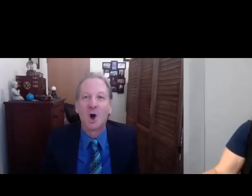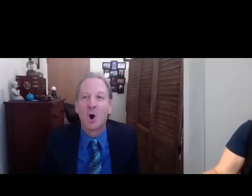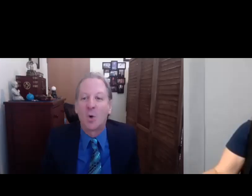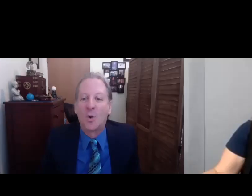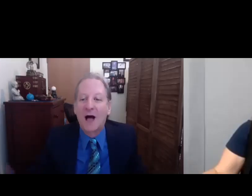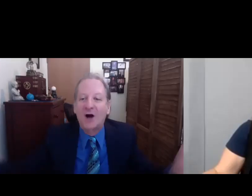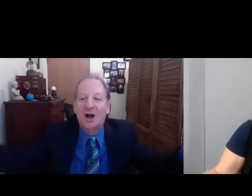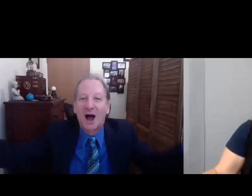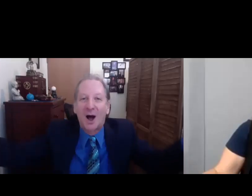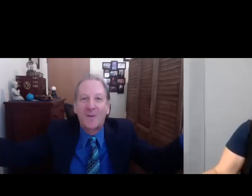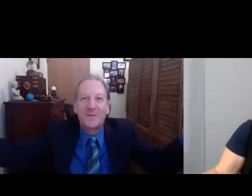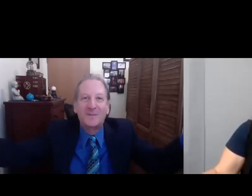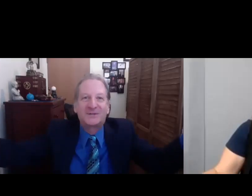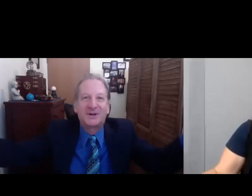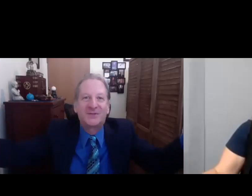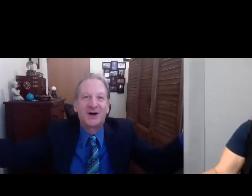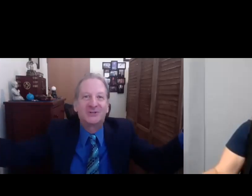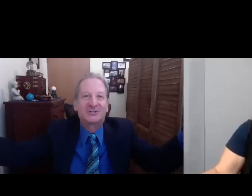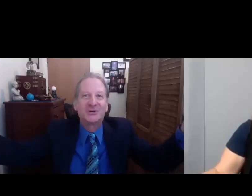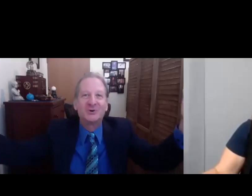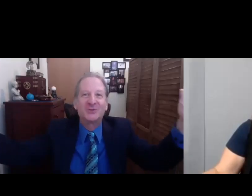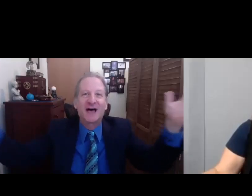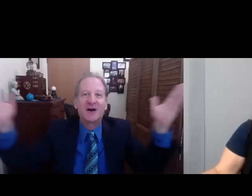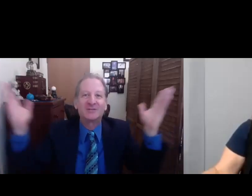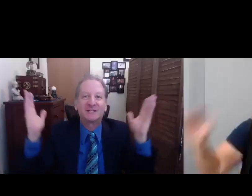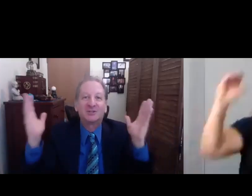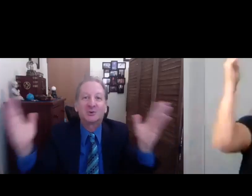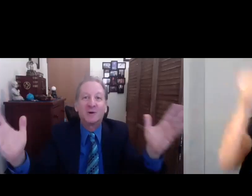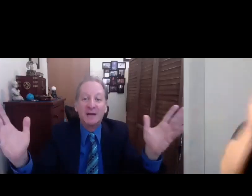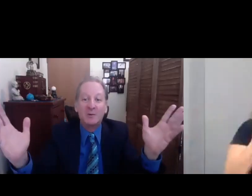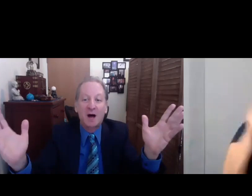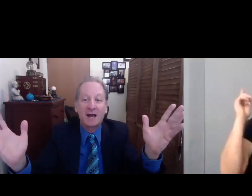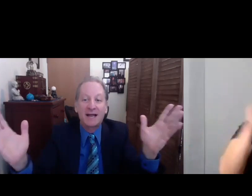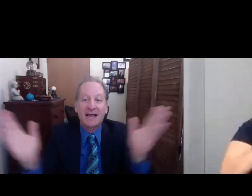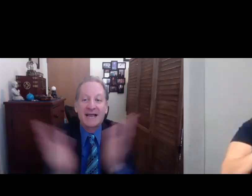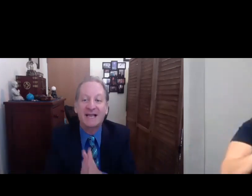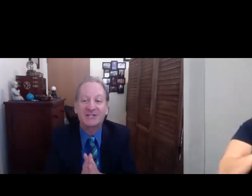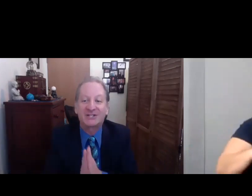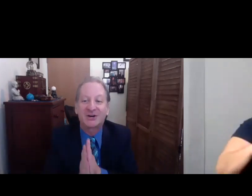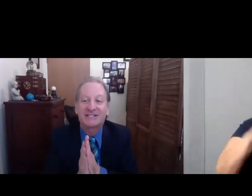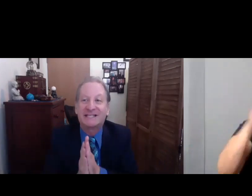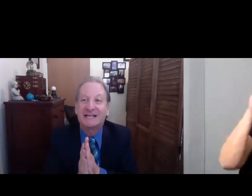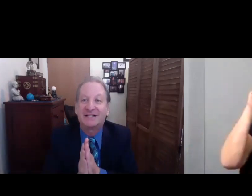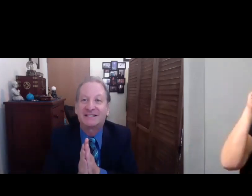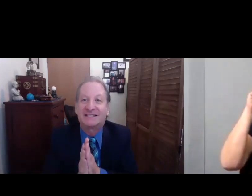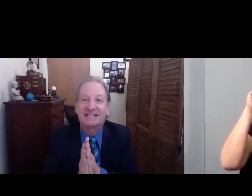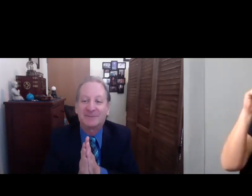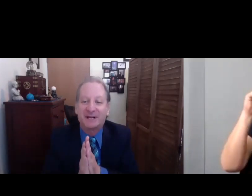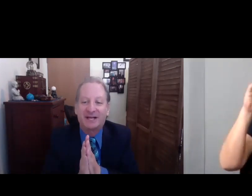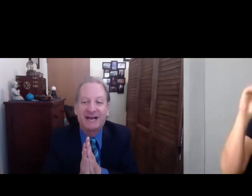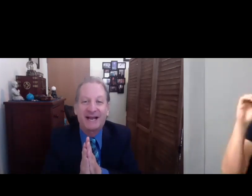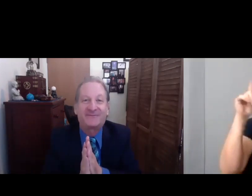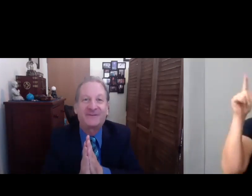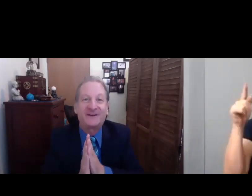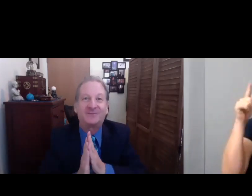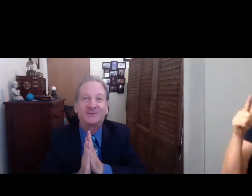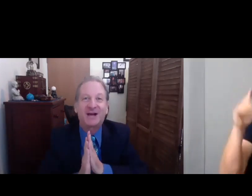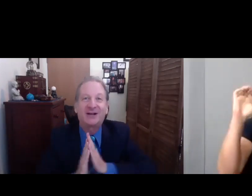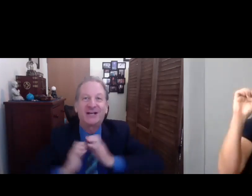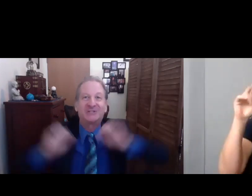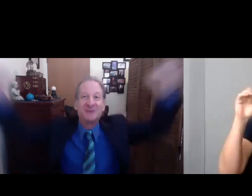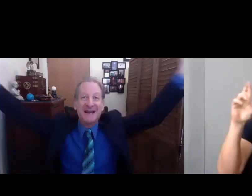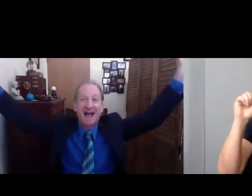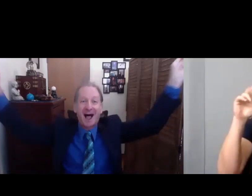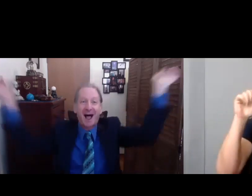Welcome to the 2021 Easterseals Disability Film Challenge Meetup